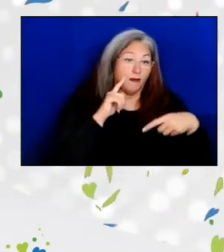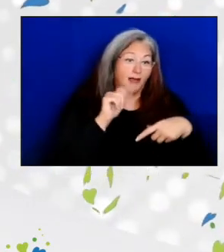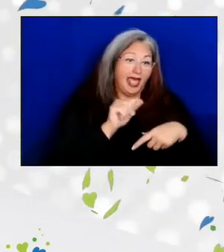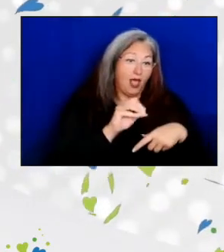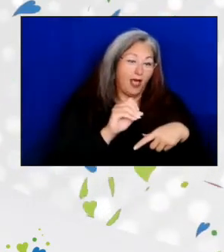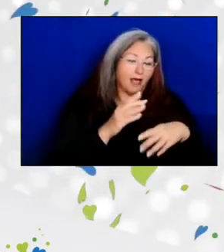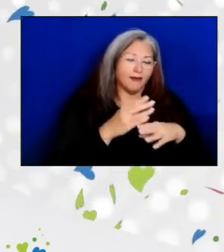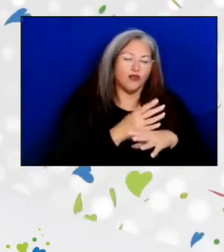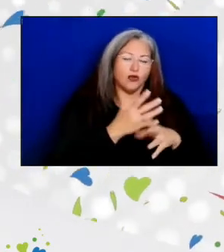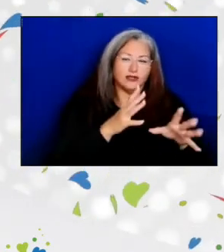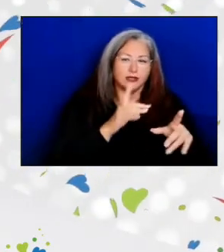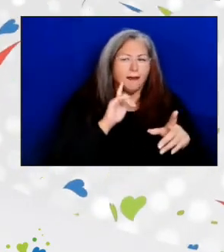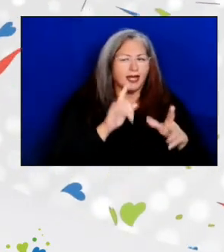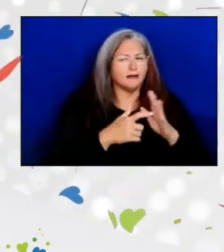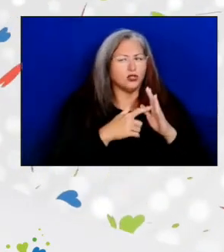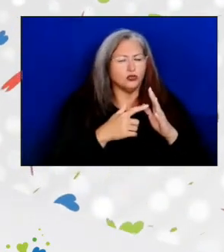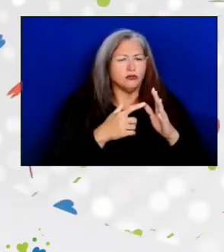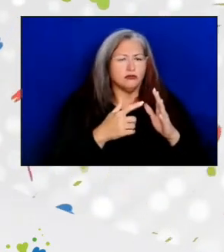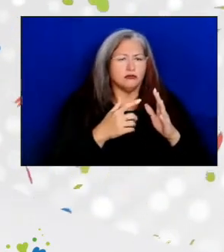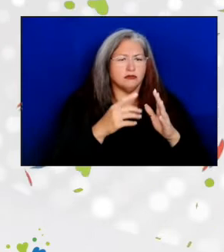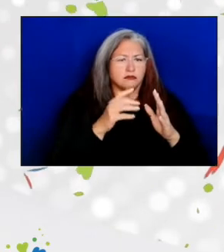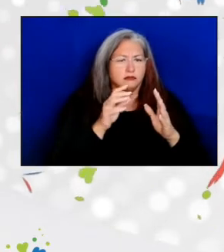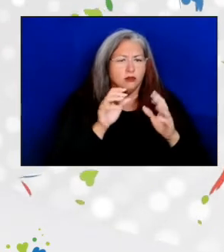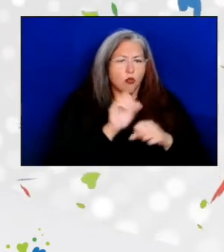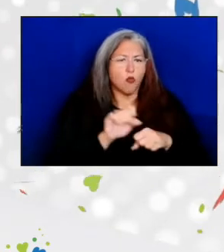It took quite a number of years since it was an expensive process.